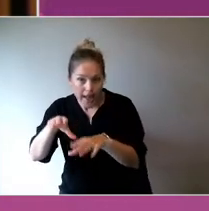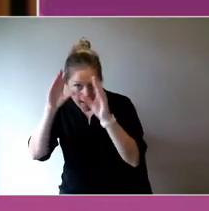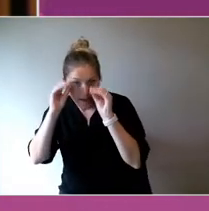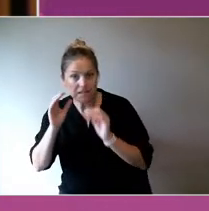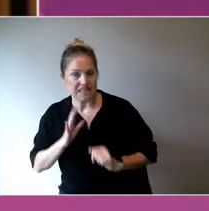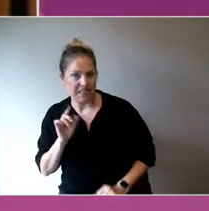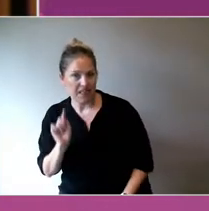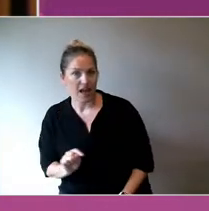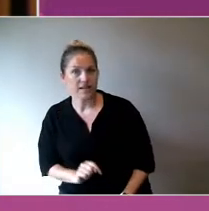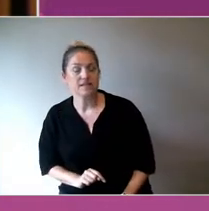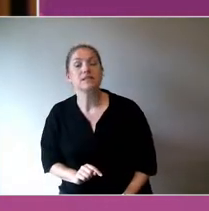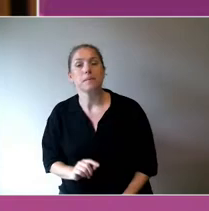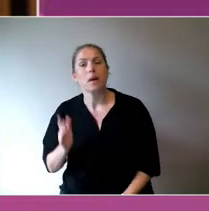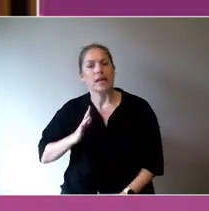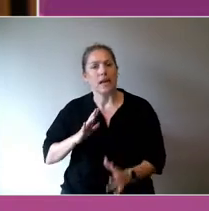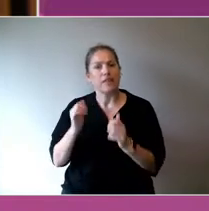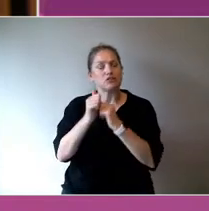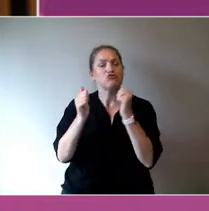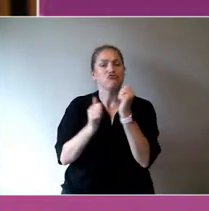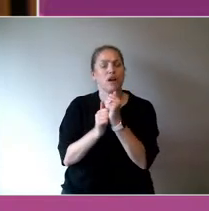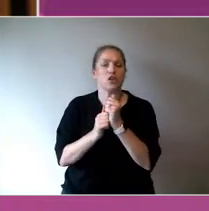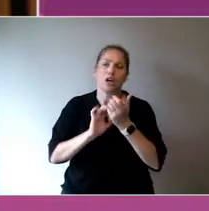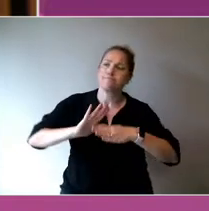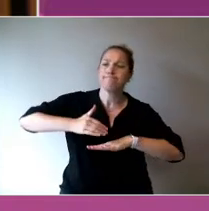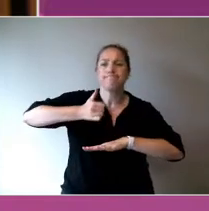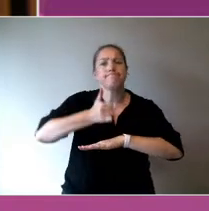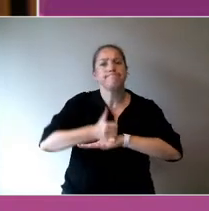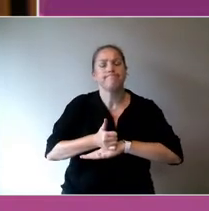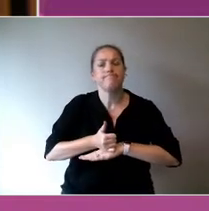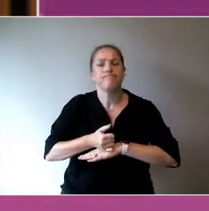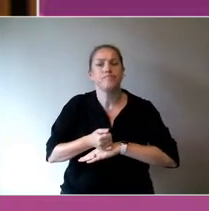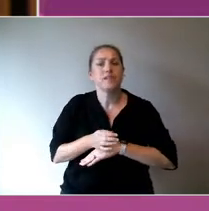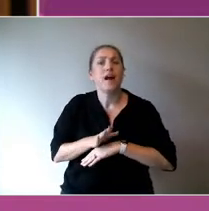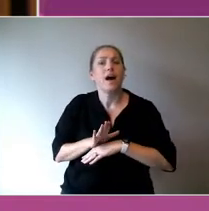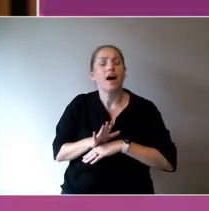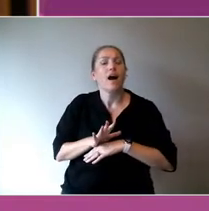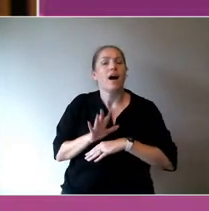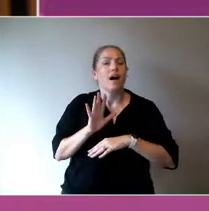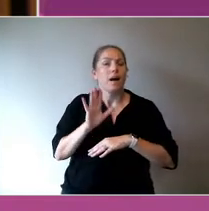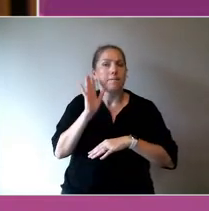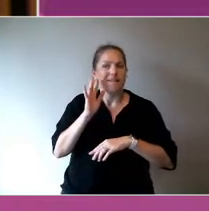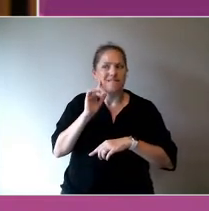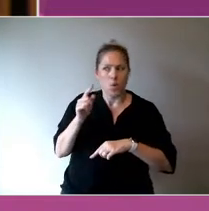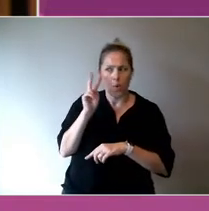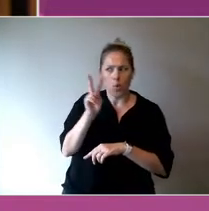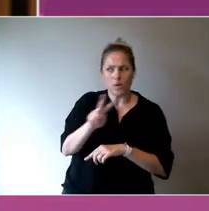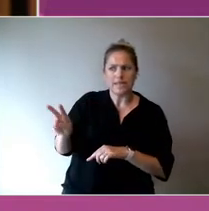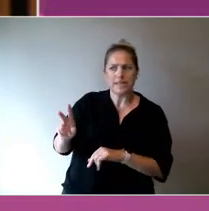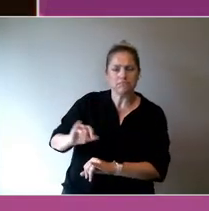those structures in place ahead of the kinds of things that then might cause or create trauma.